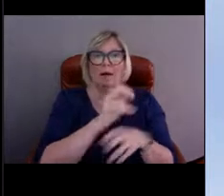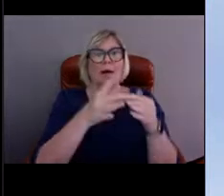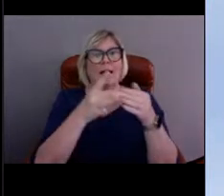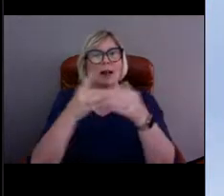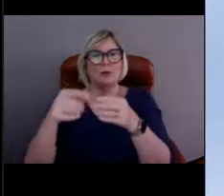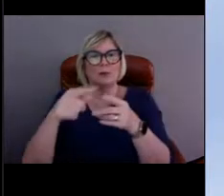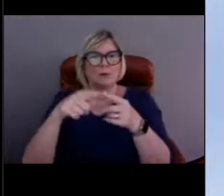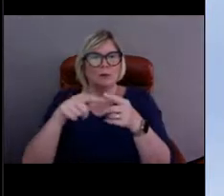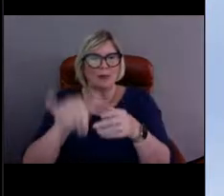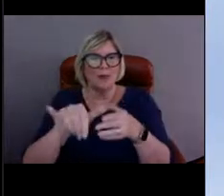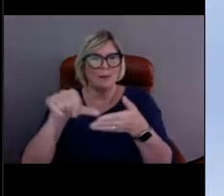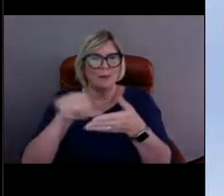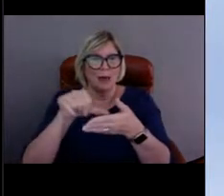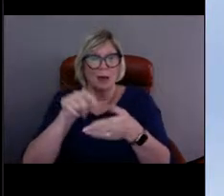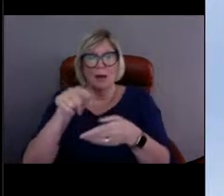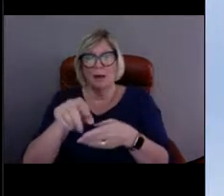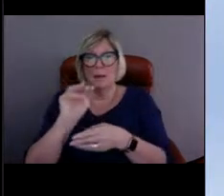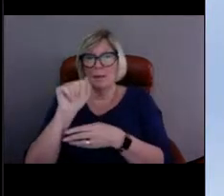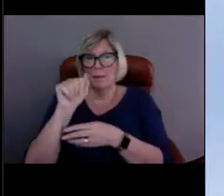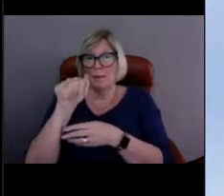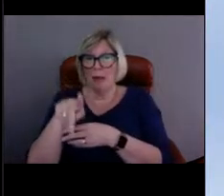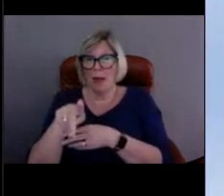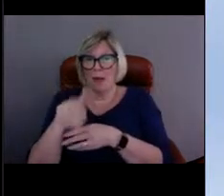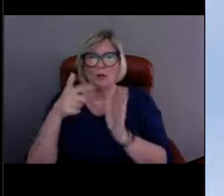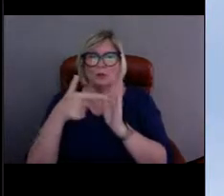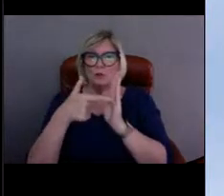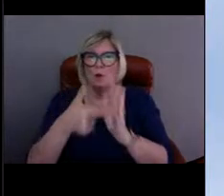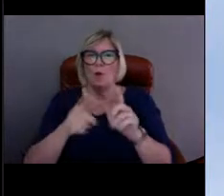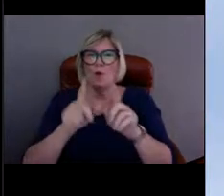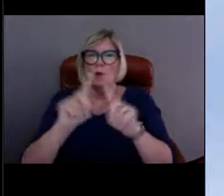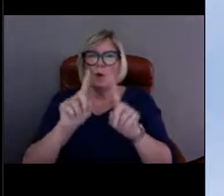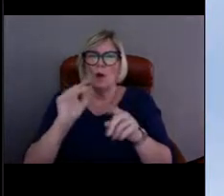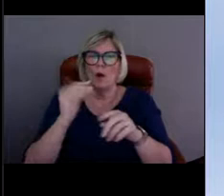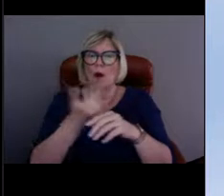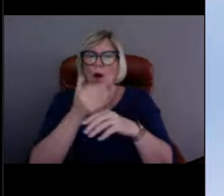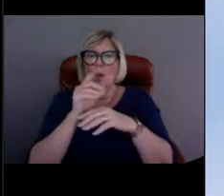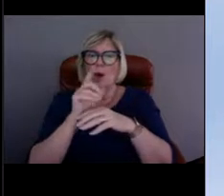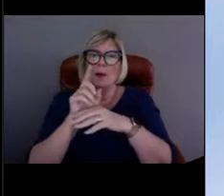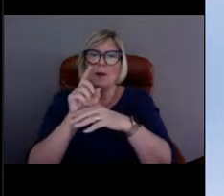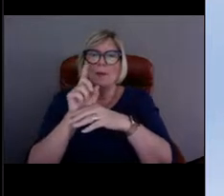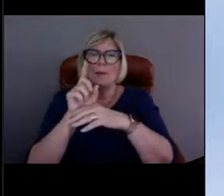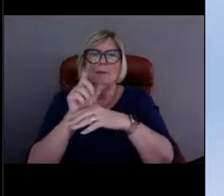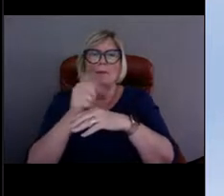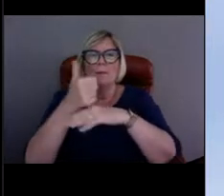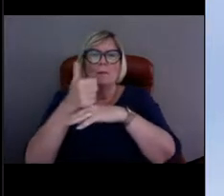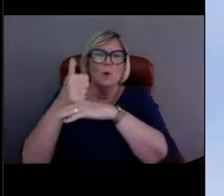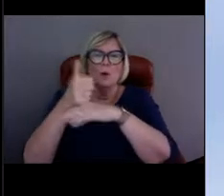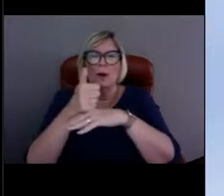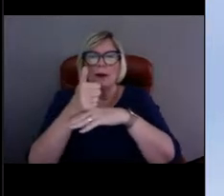and this is a map of where our buoy cameras are actually providing imagery.